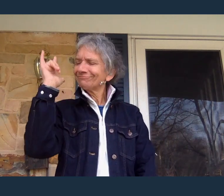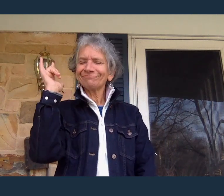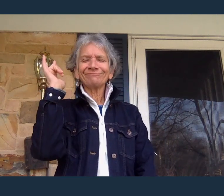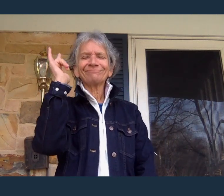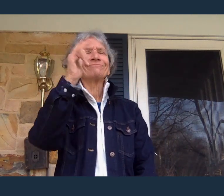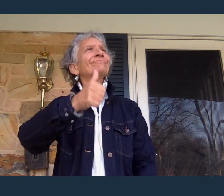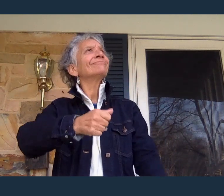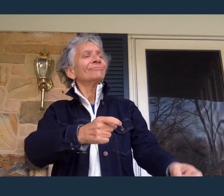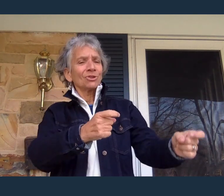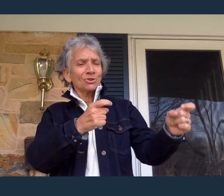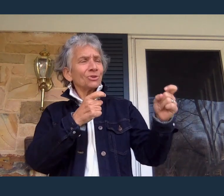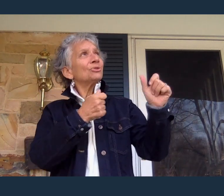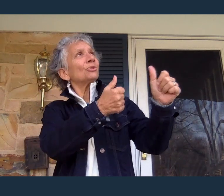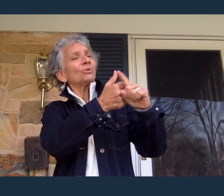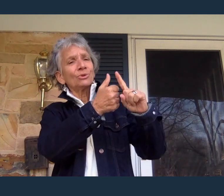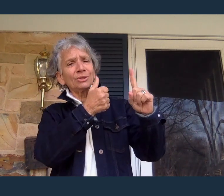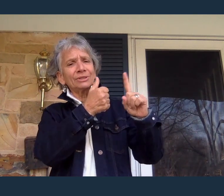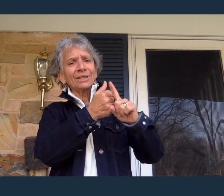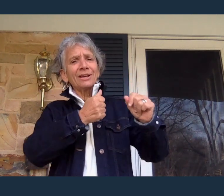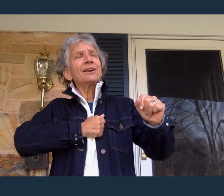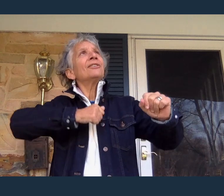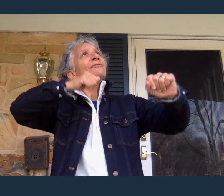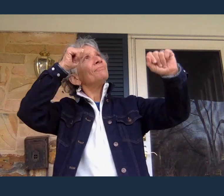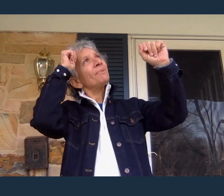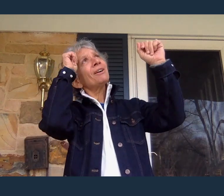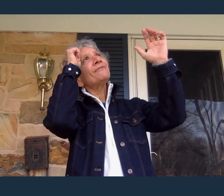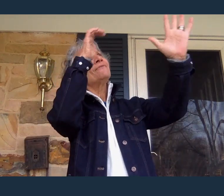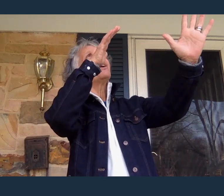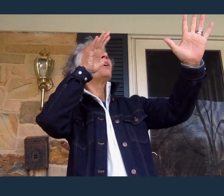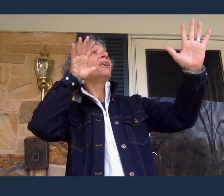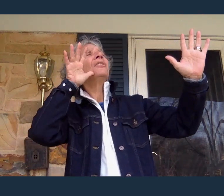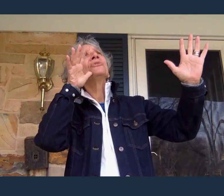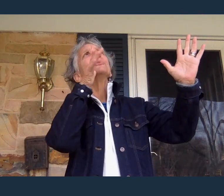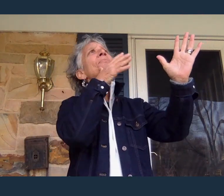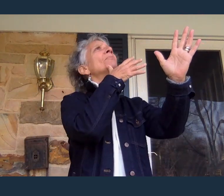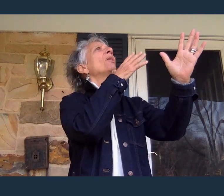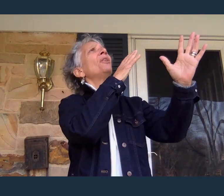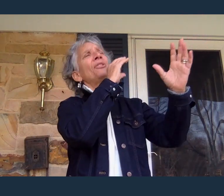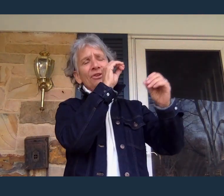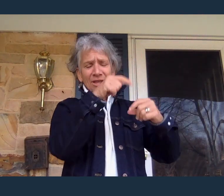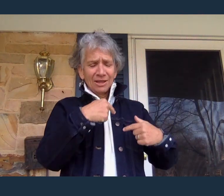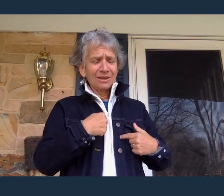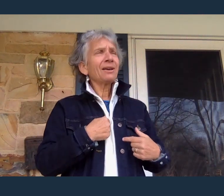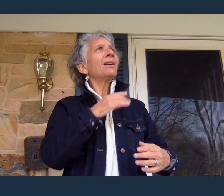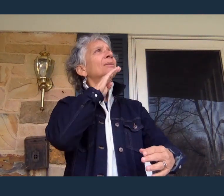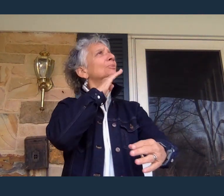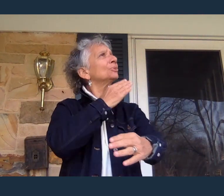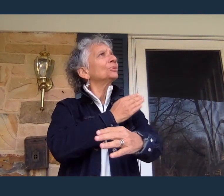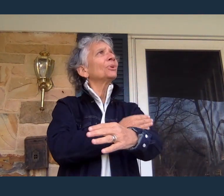You're my great Father, and I'm Your true son